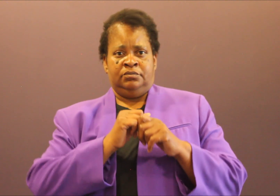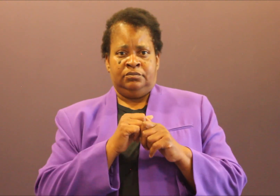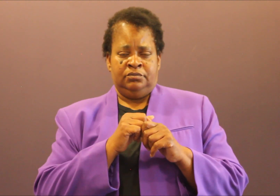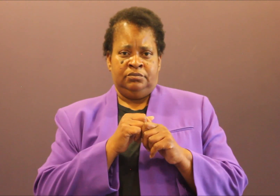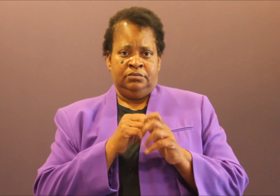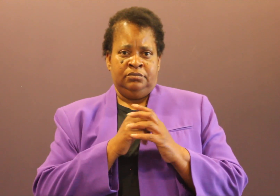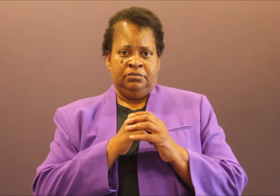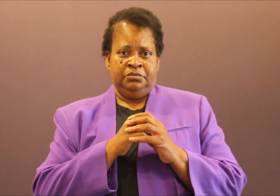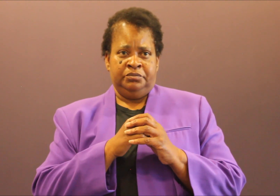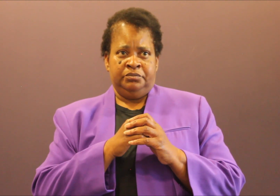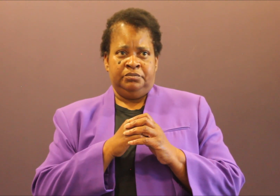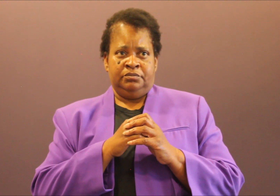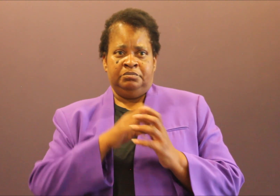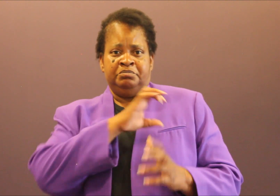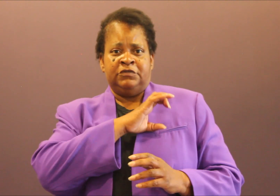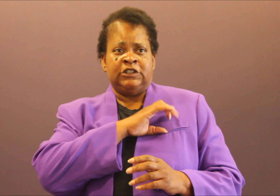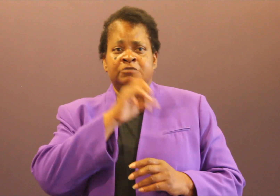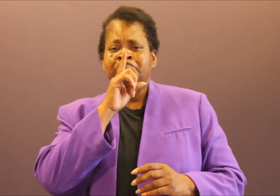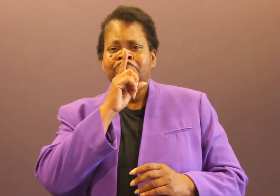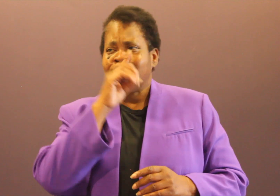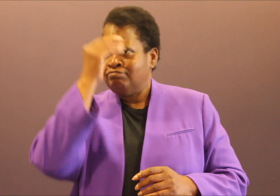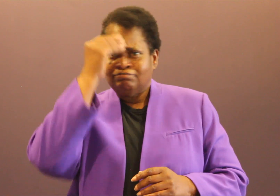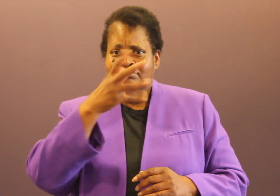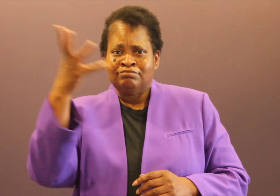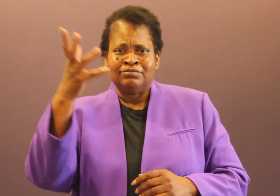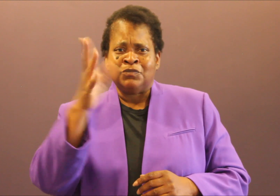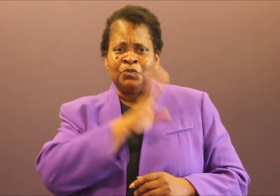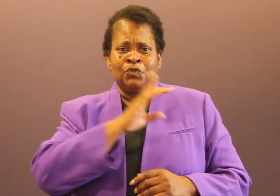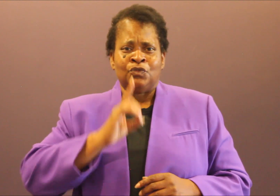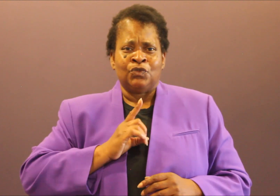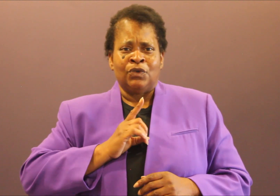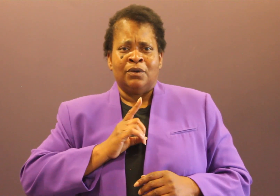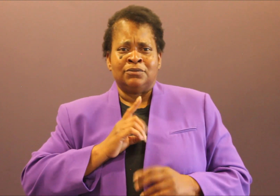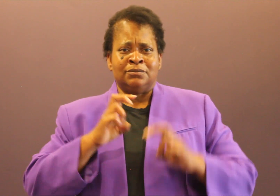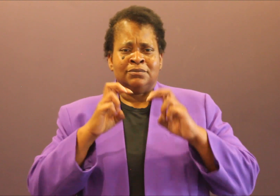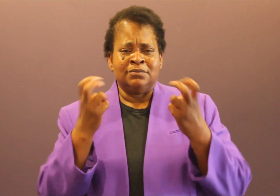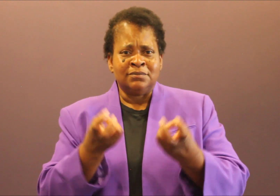will express to you right now today their continued frustrations with